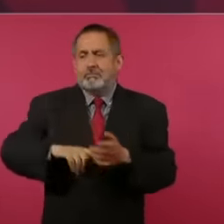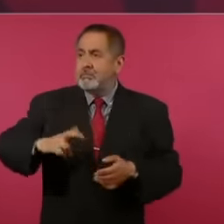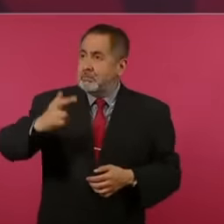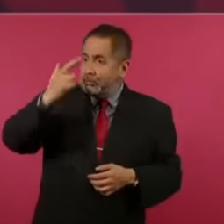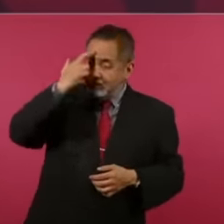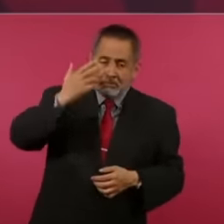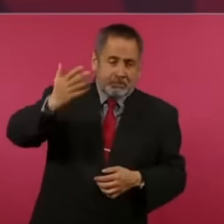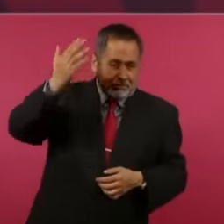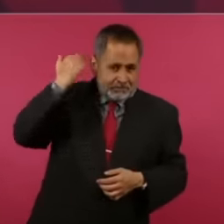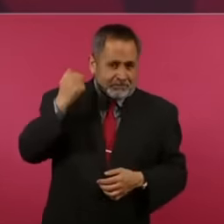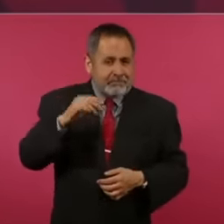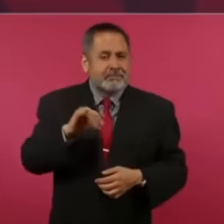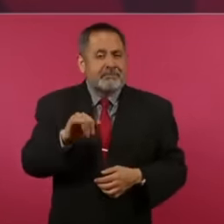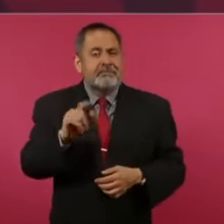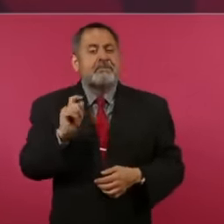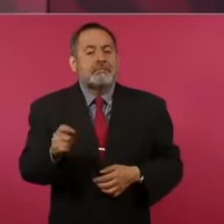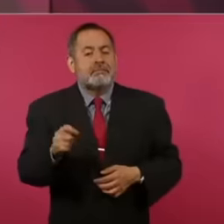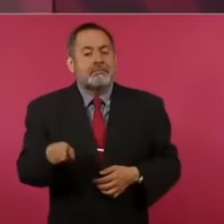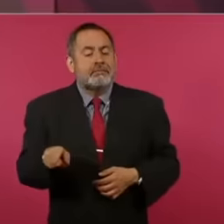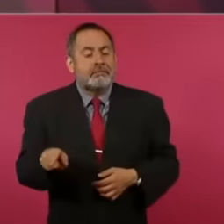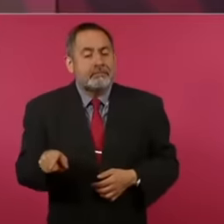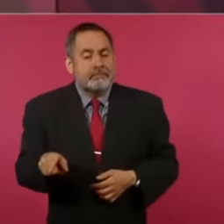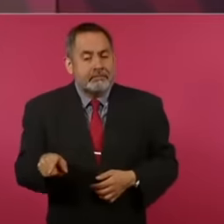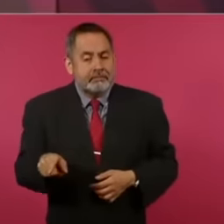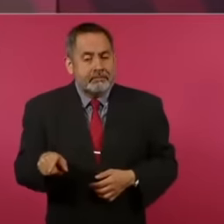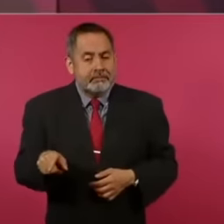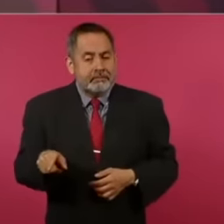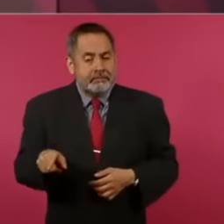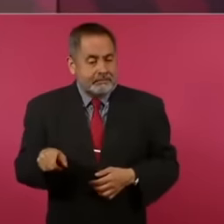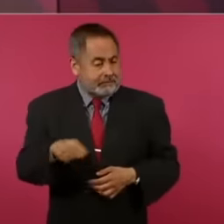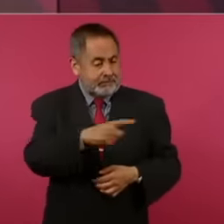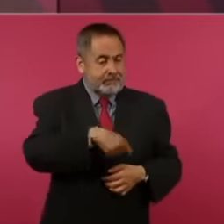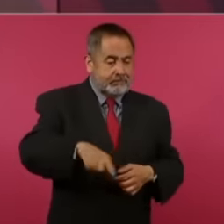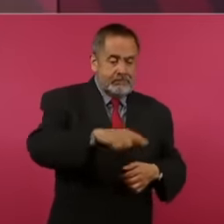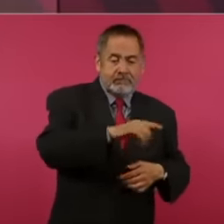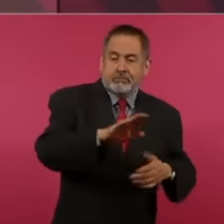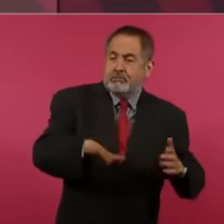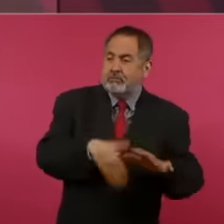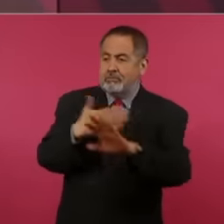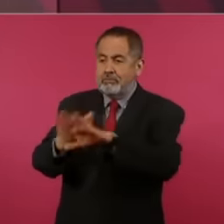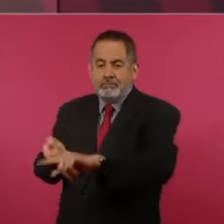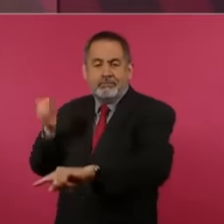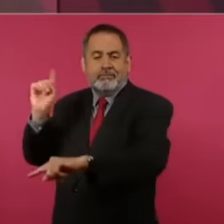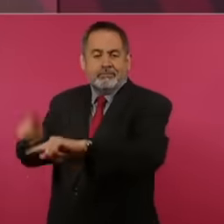on the eve of the coup and the assassination of President